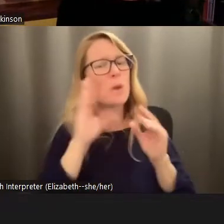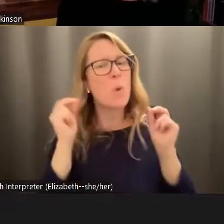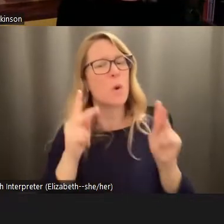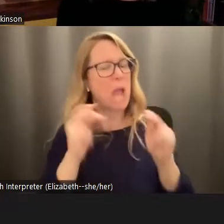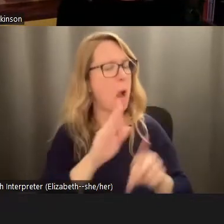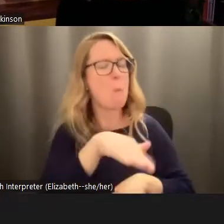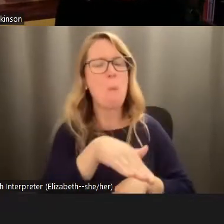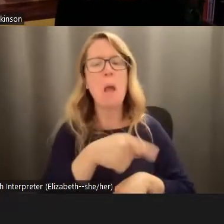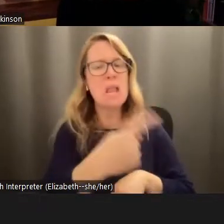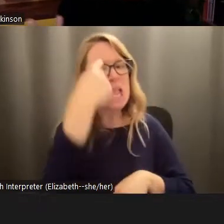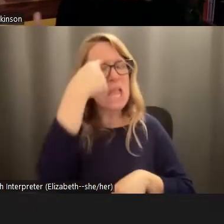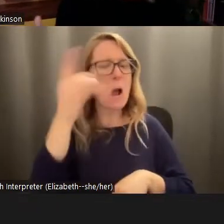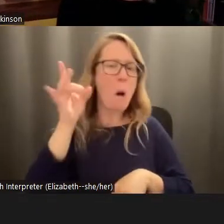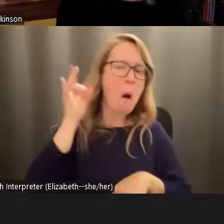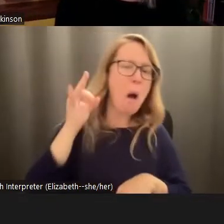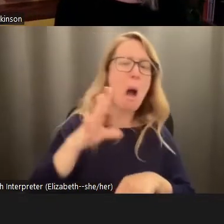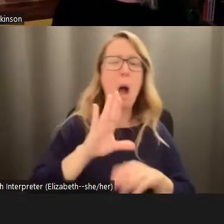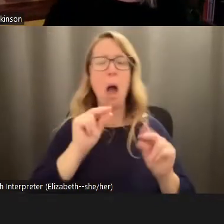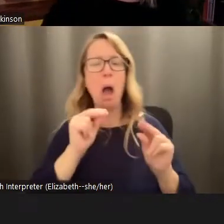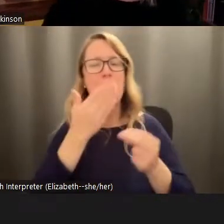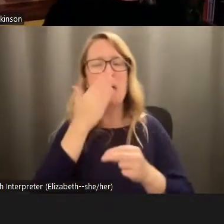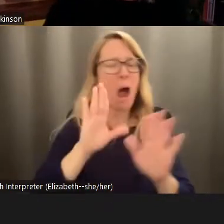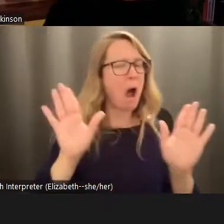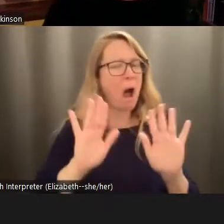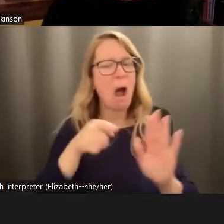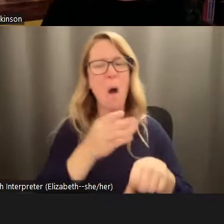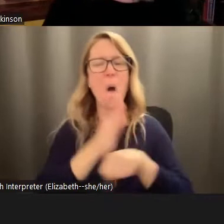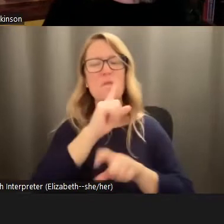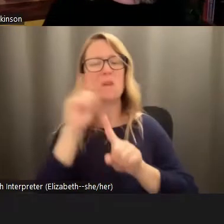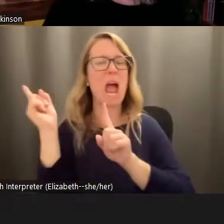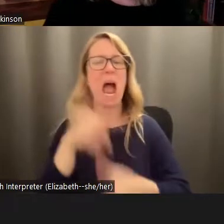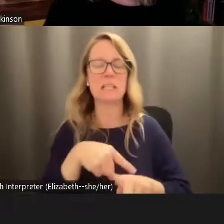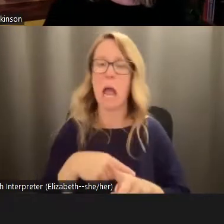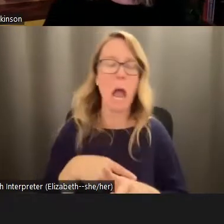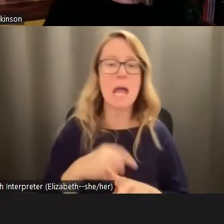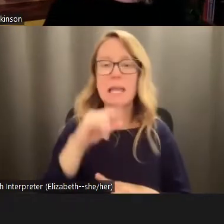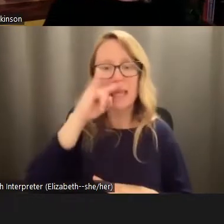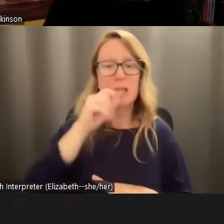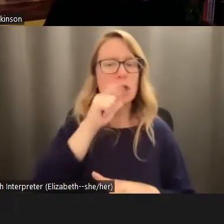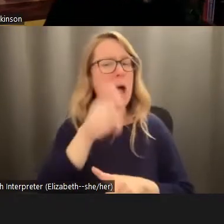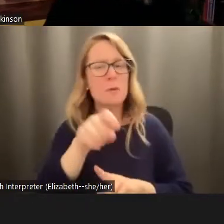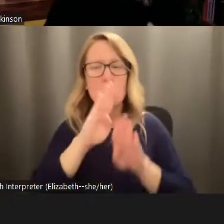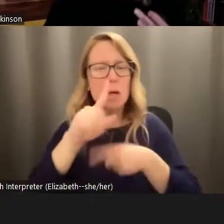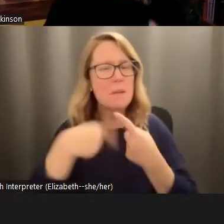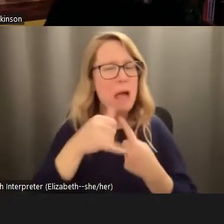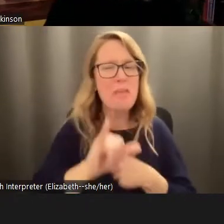as bad as you think. Or even worse, you know, you're overreacting. Kids shouldn't have to worry about this, that